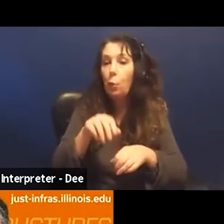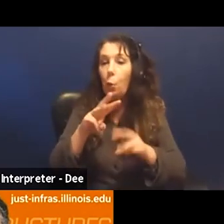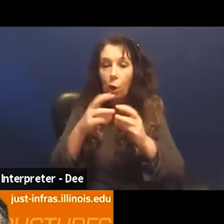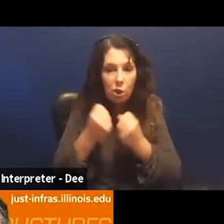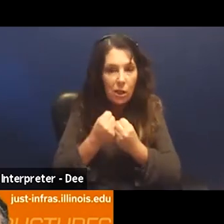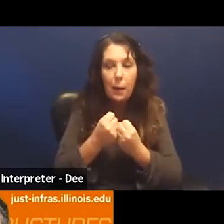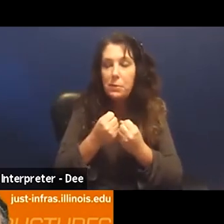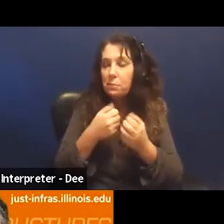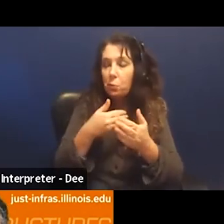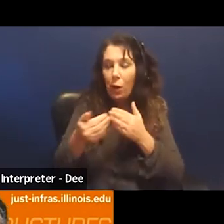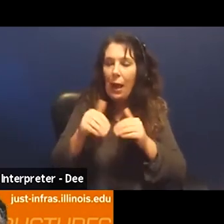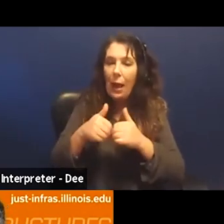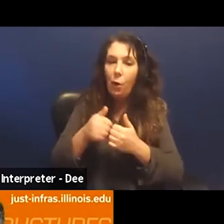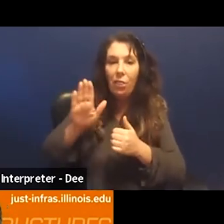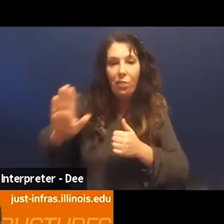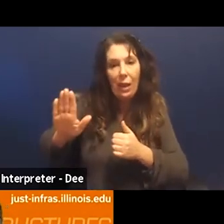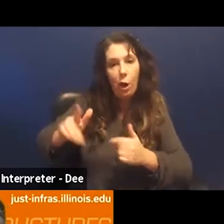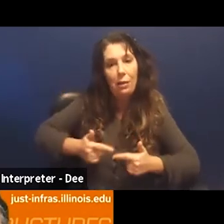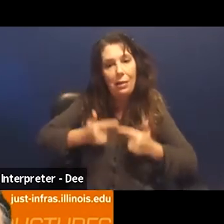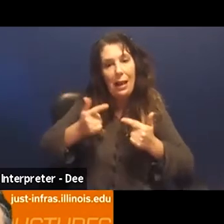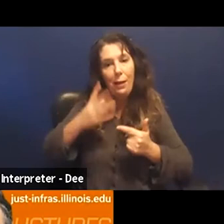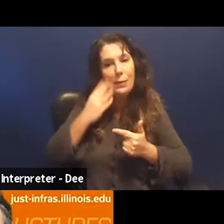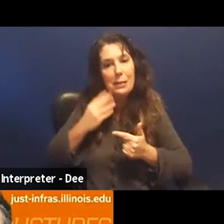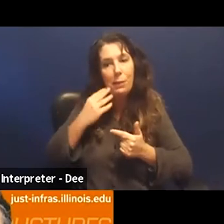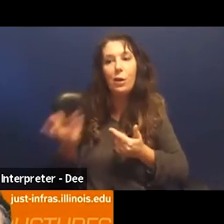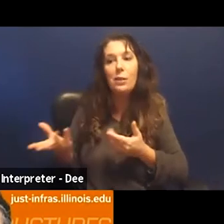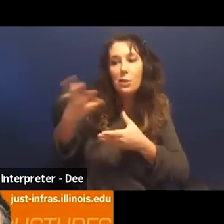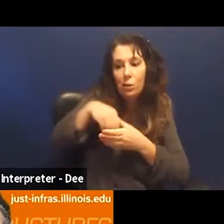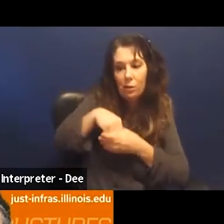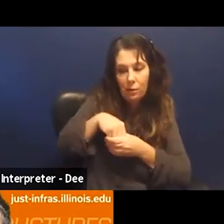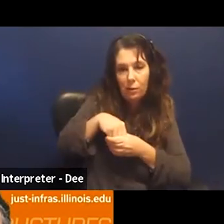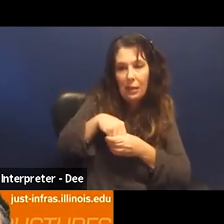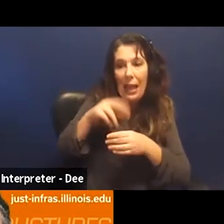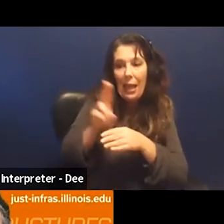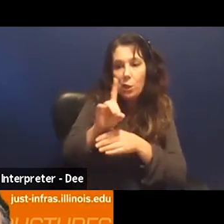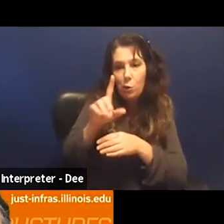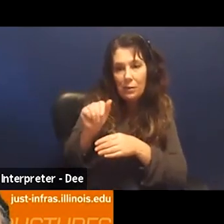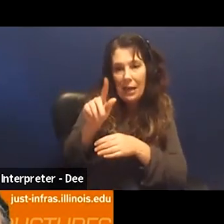How do we value their lived experience and use data science to connect with it.